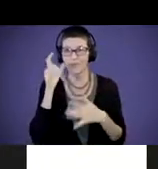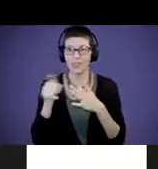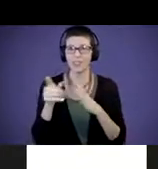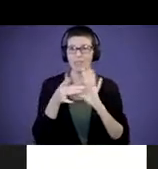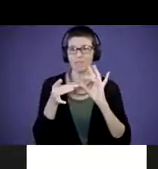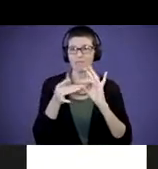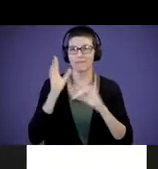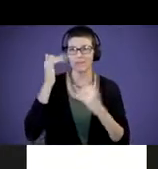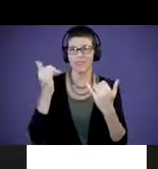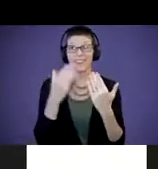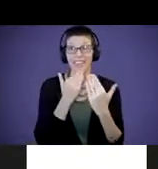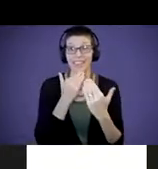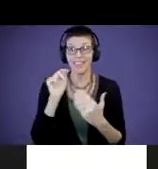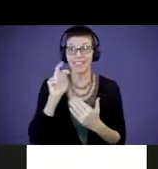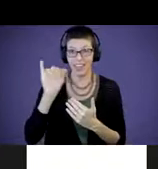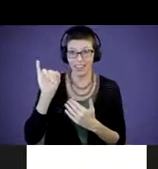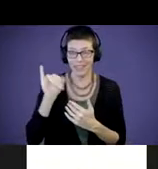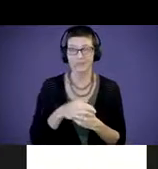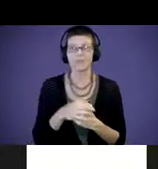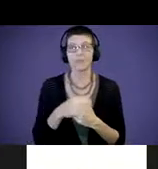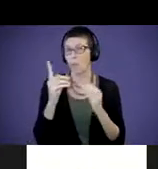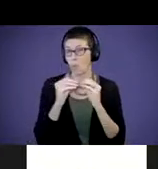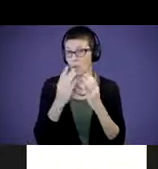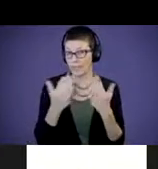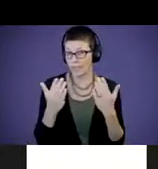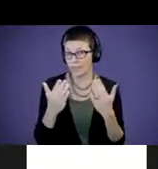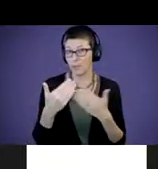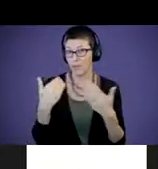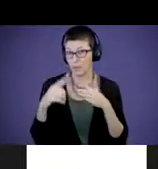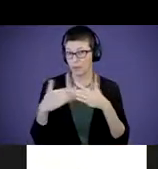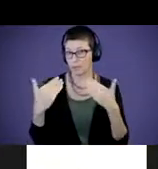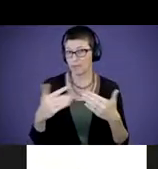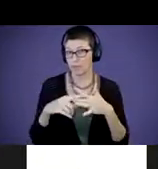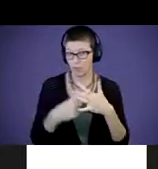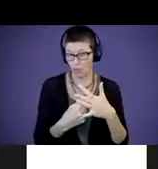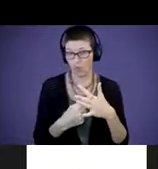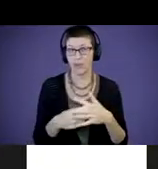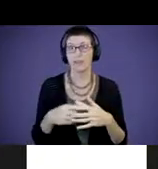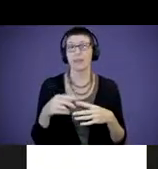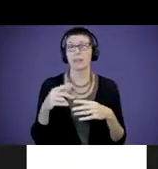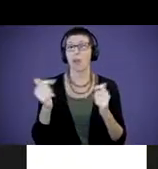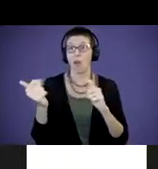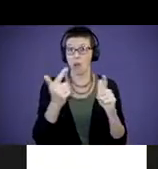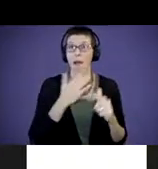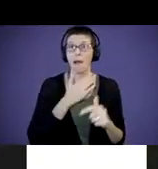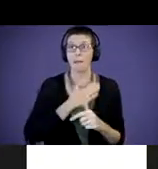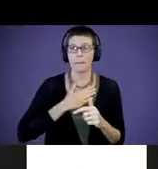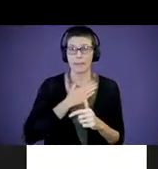thank you Terry. And one more thing before we get started, if everyone could please turn off